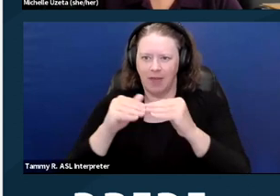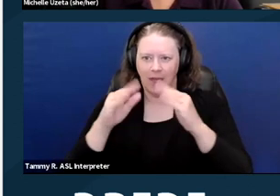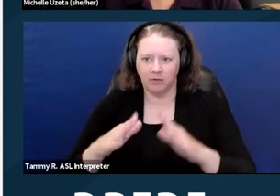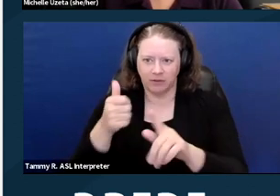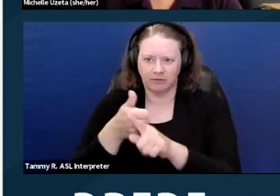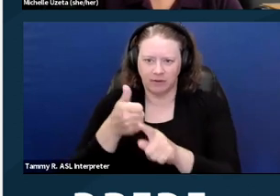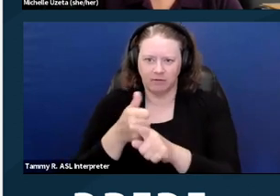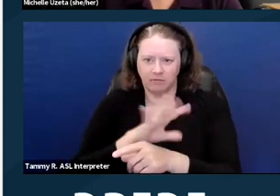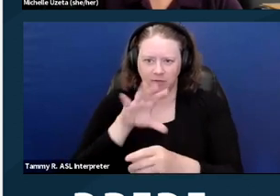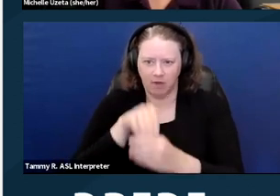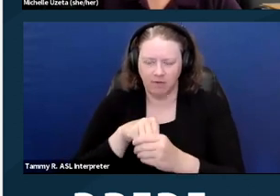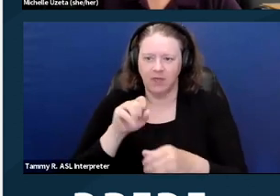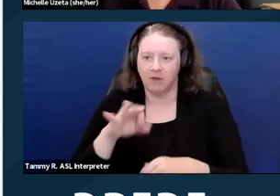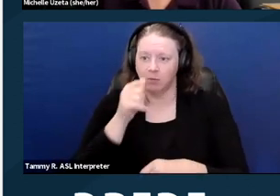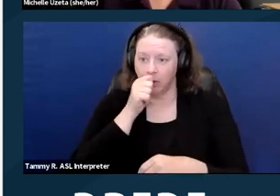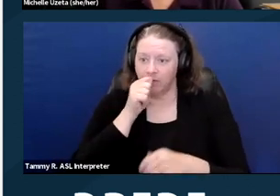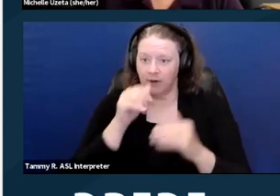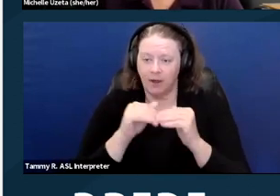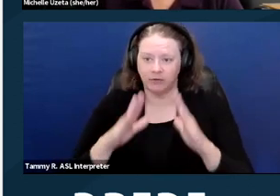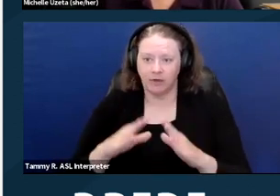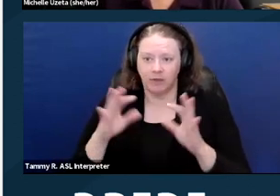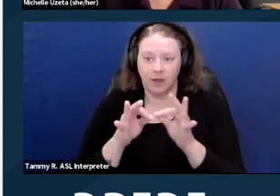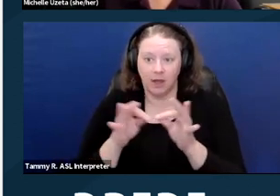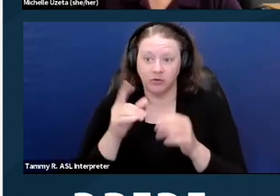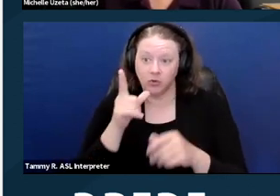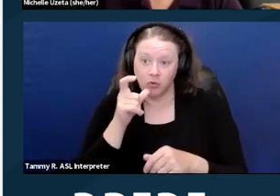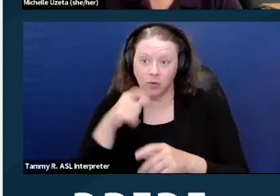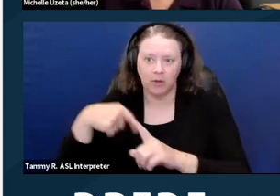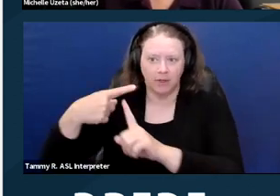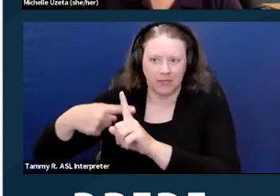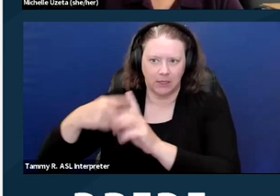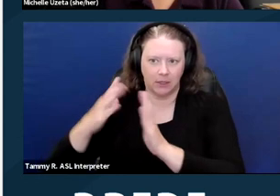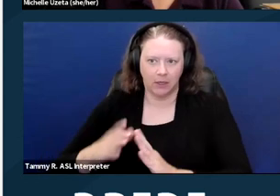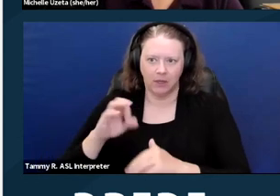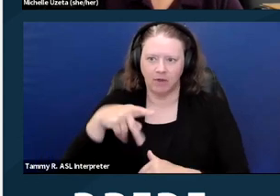If it's private housing, the cost usually falls on the tenant. If it's public housing,